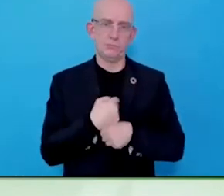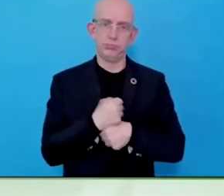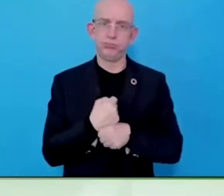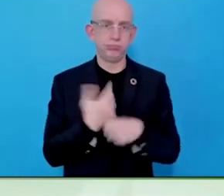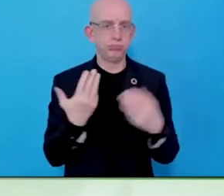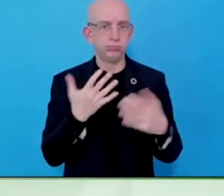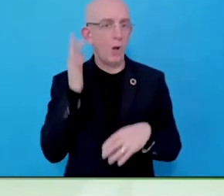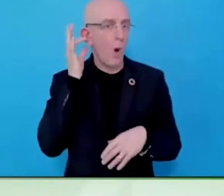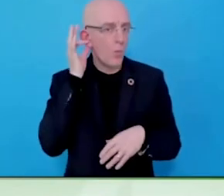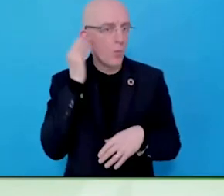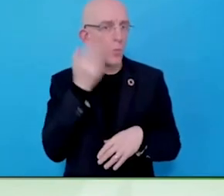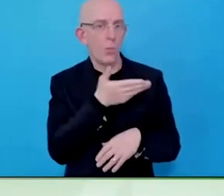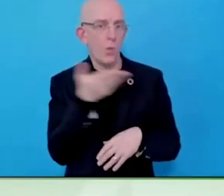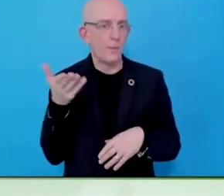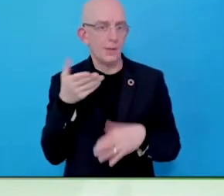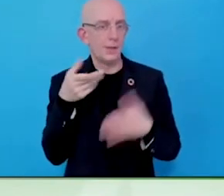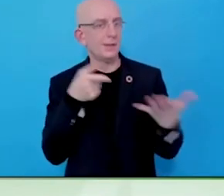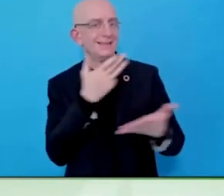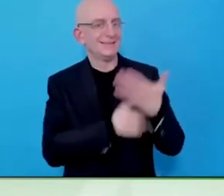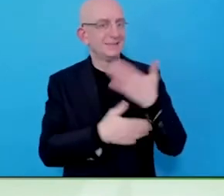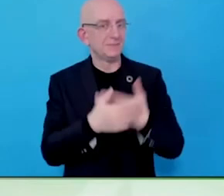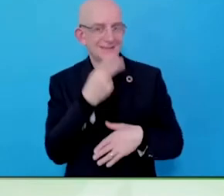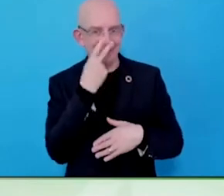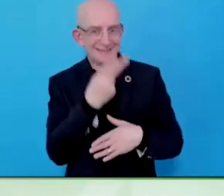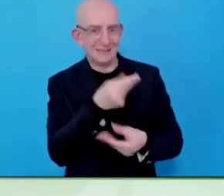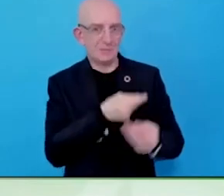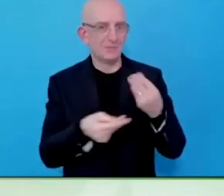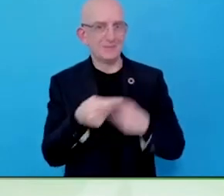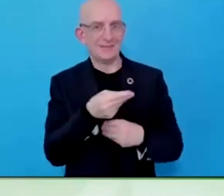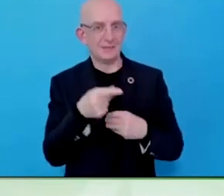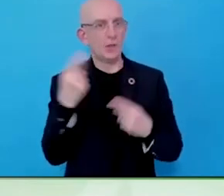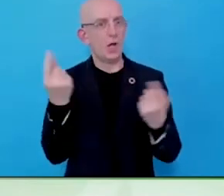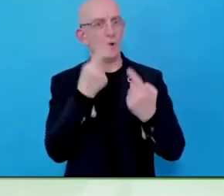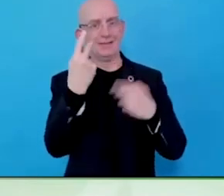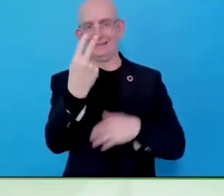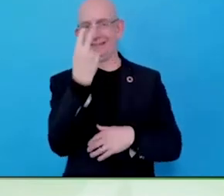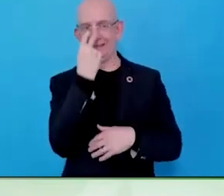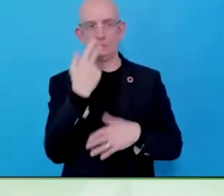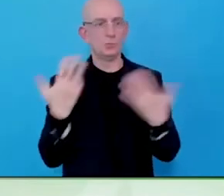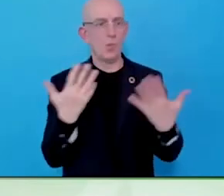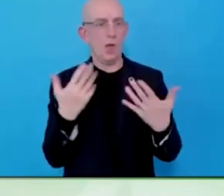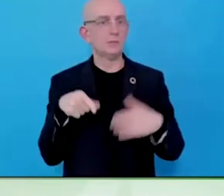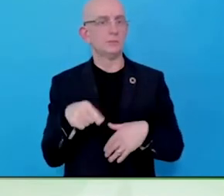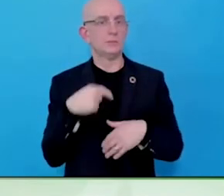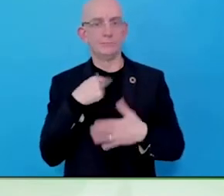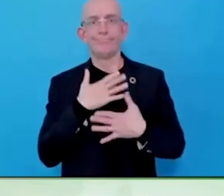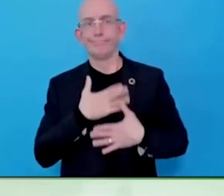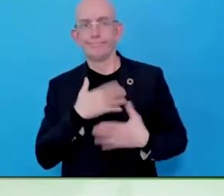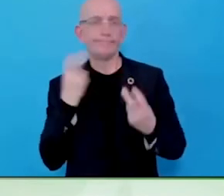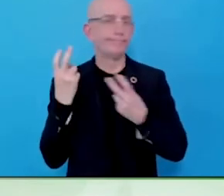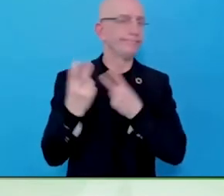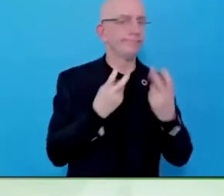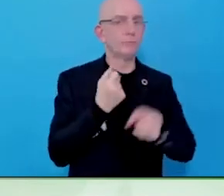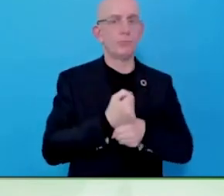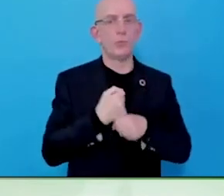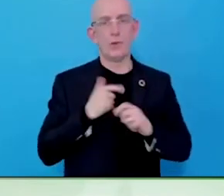What we do know is that when you remove obstacles for the customers, you're making it easy on the employment front.